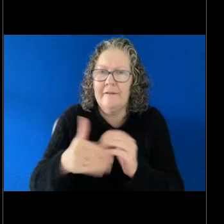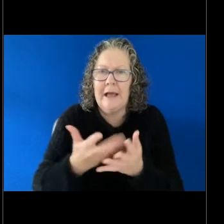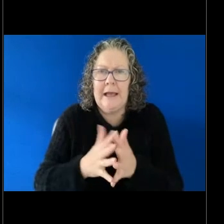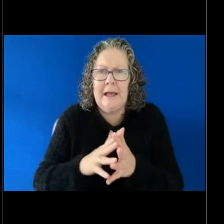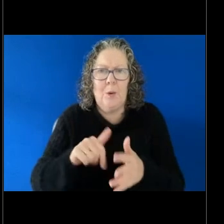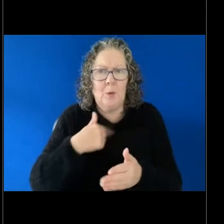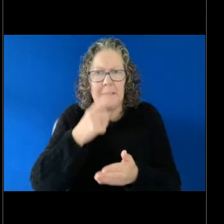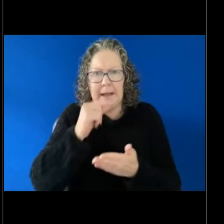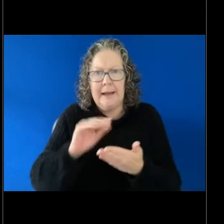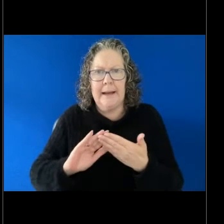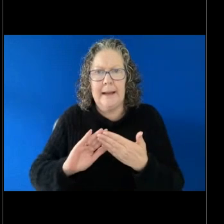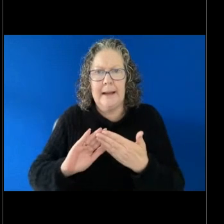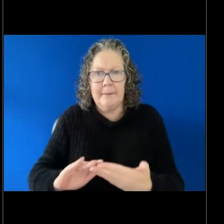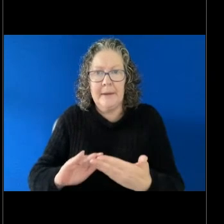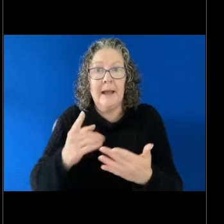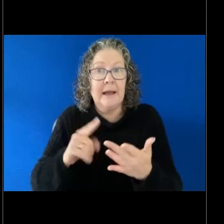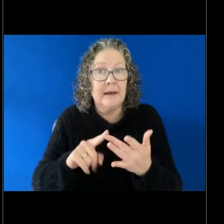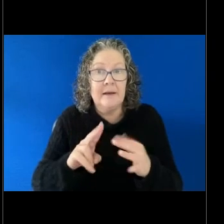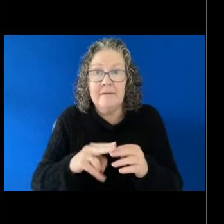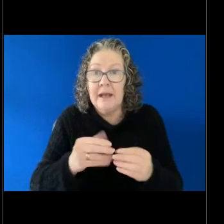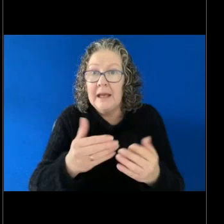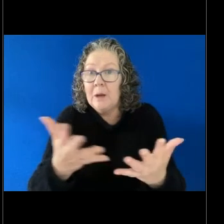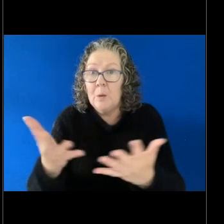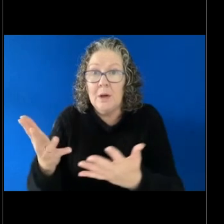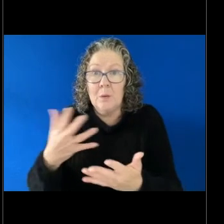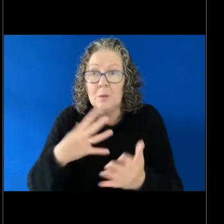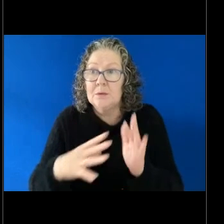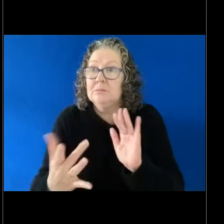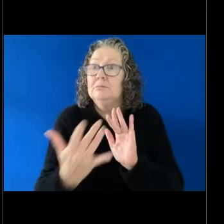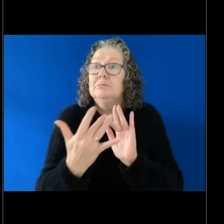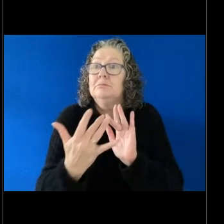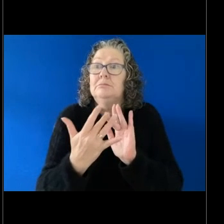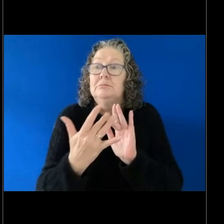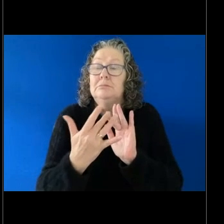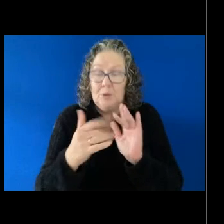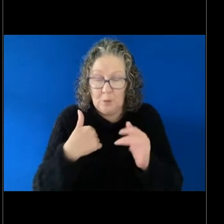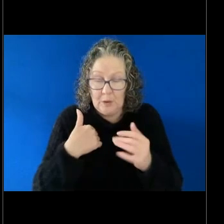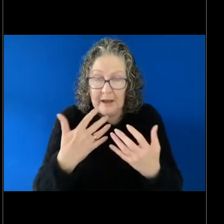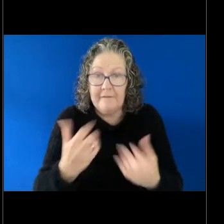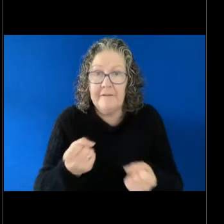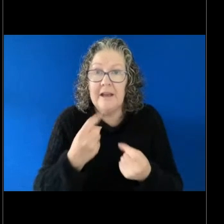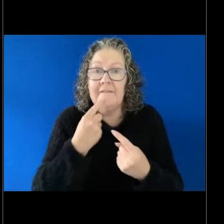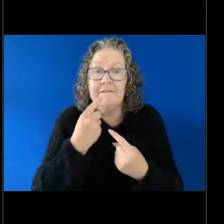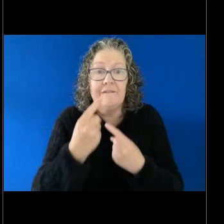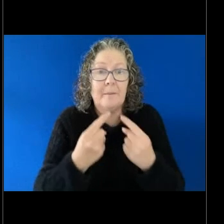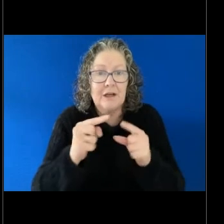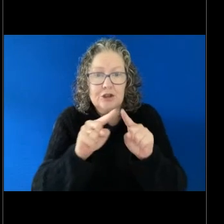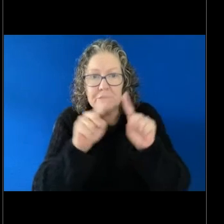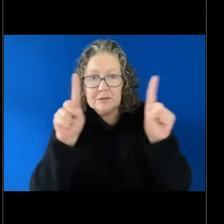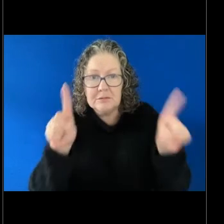and if anybody wants to get in touch we have our information line on the screen at the moment. You